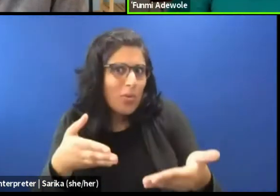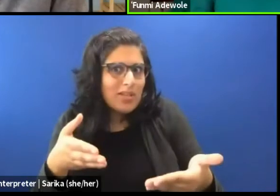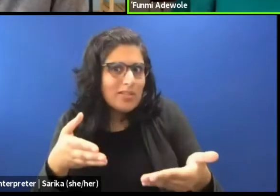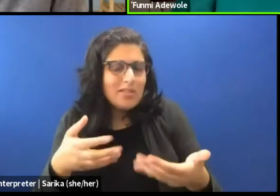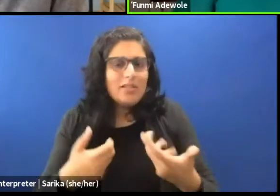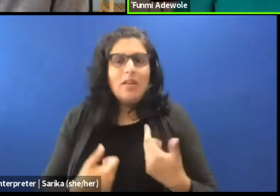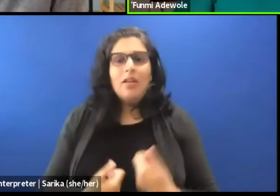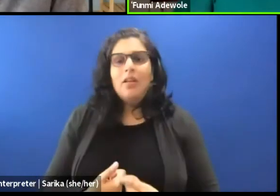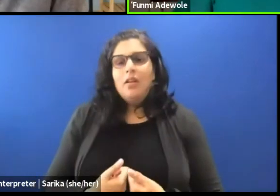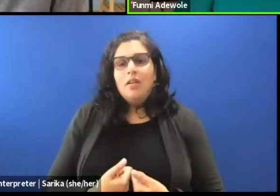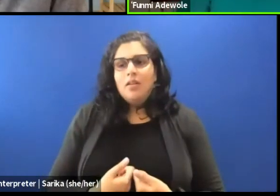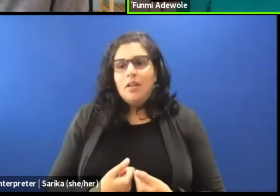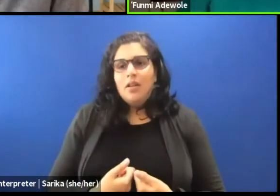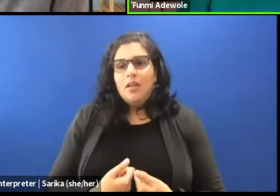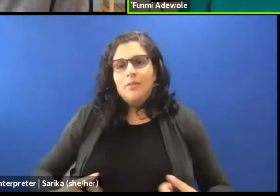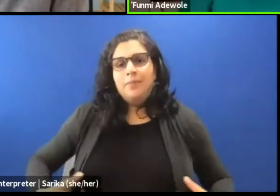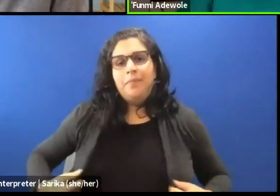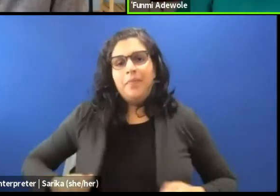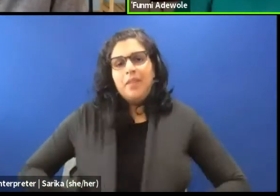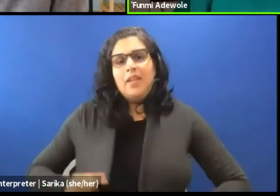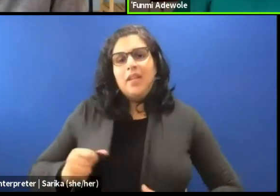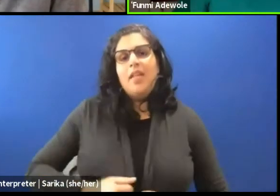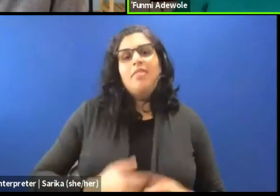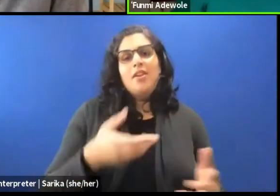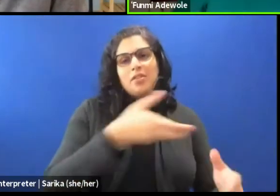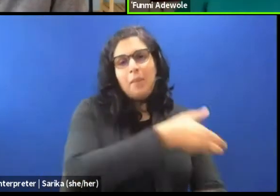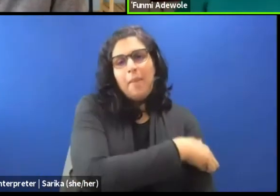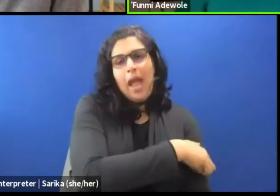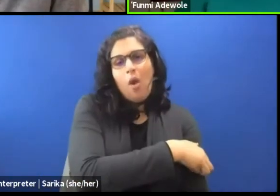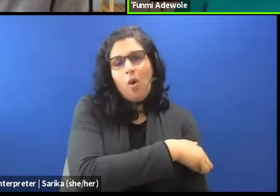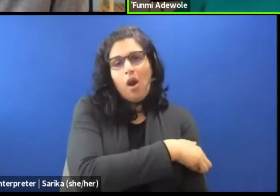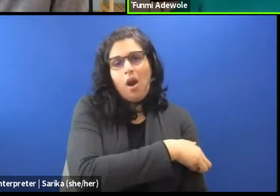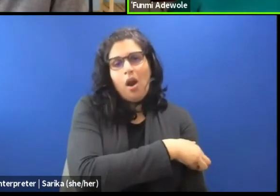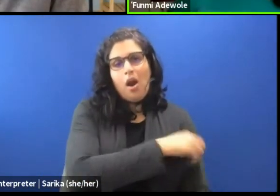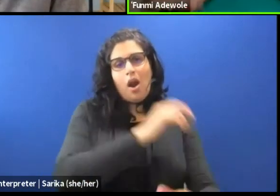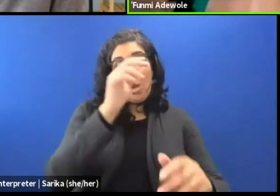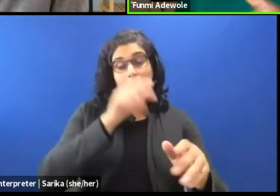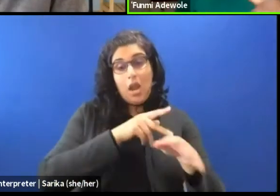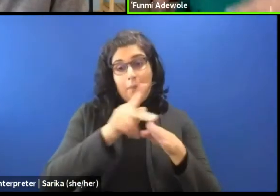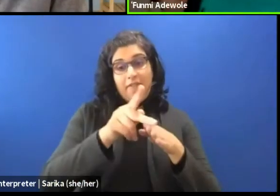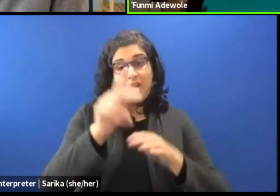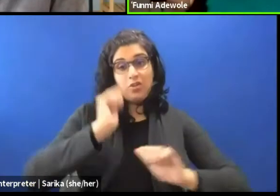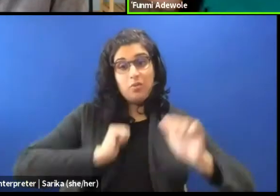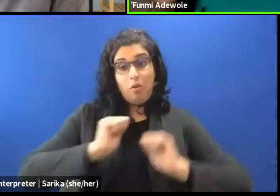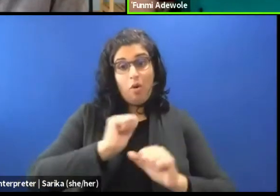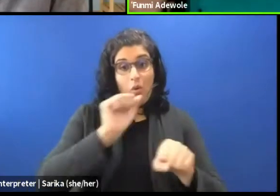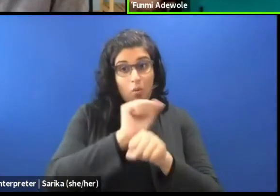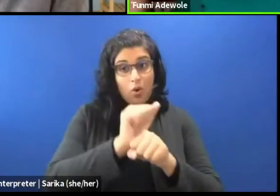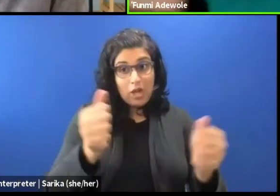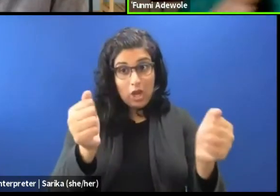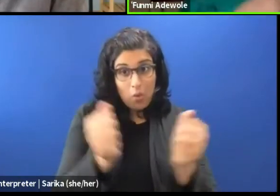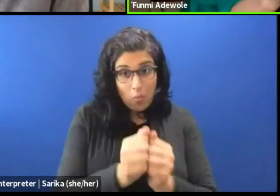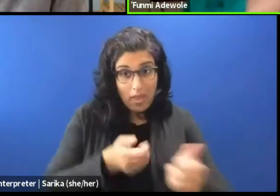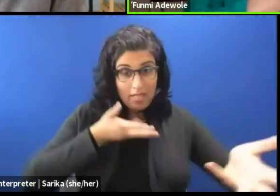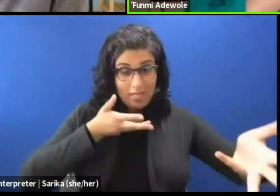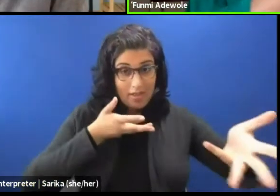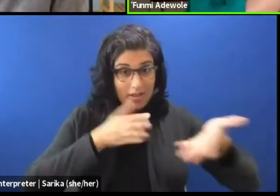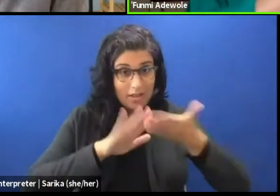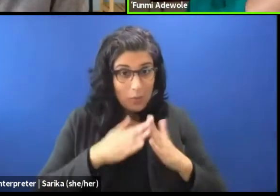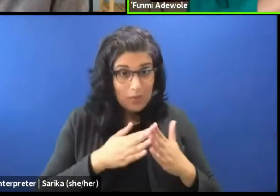So I think there is a power in a professional performance, working with a community, because it brings the community in contact